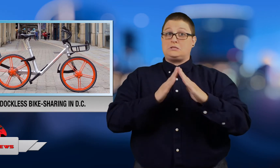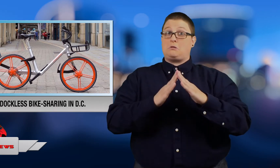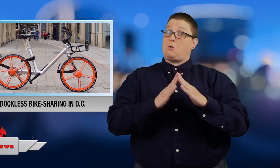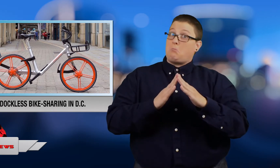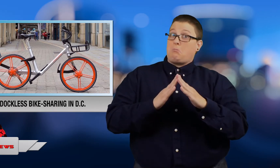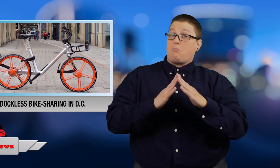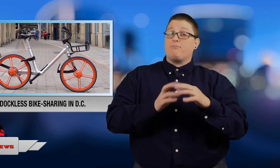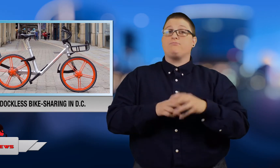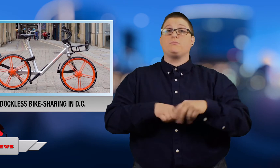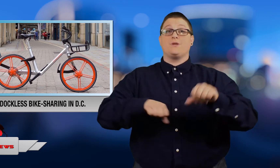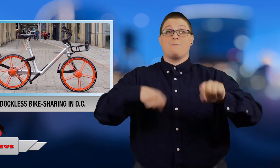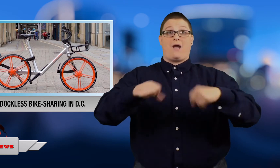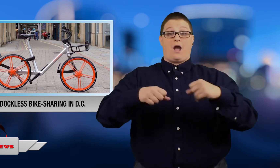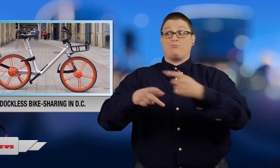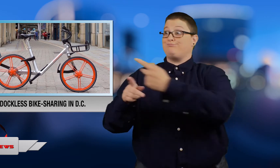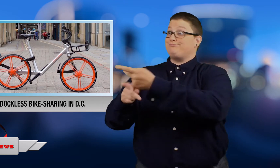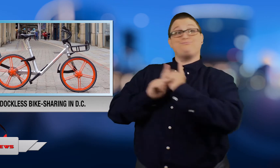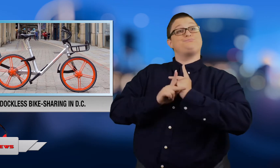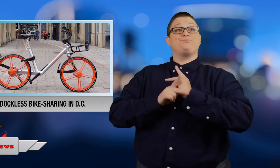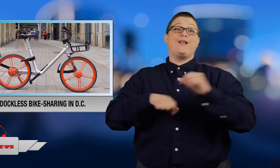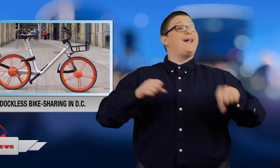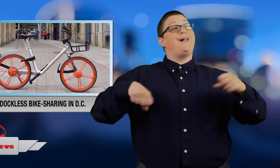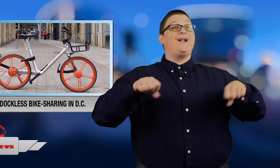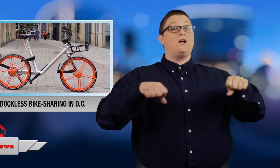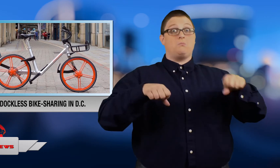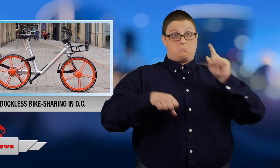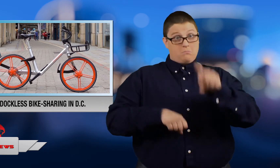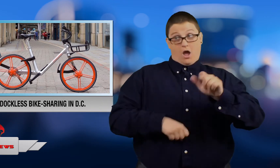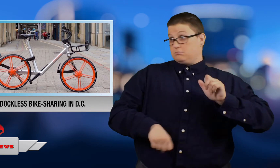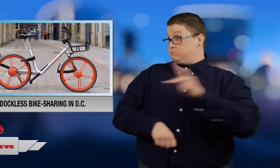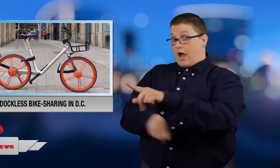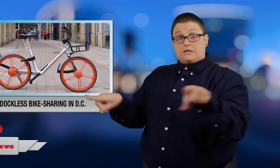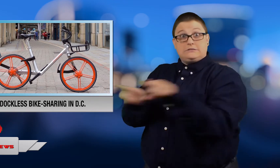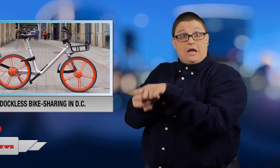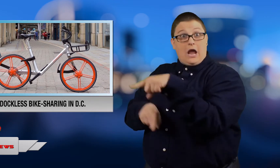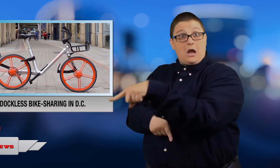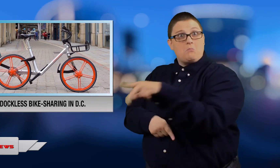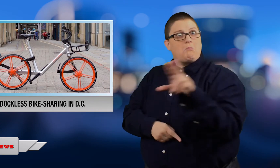the nation's capitol. These bikes don't have to be returned to a home base.